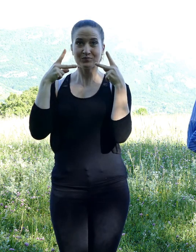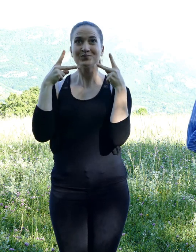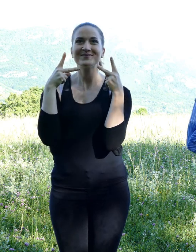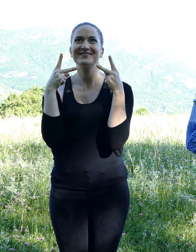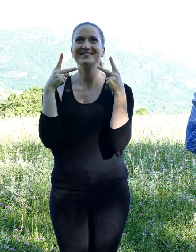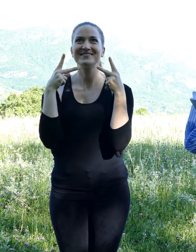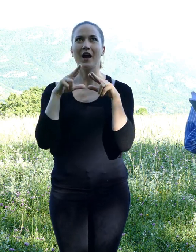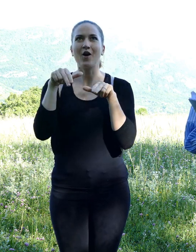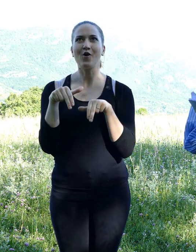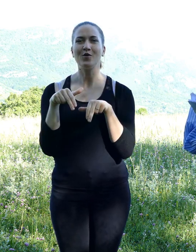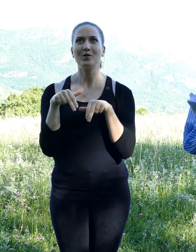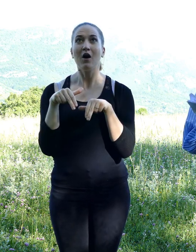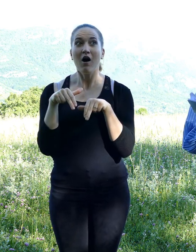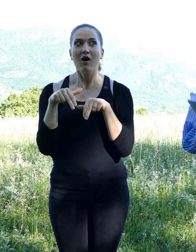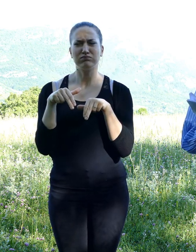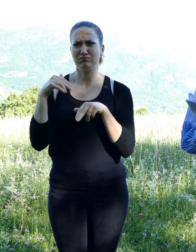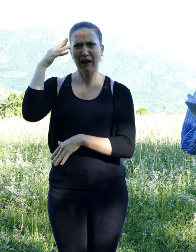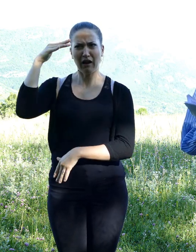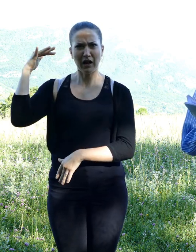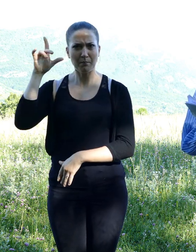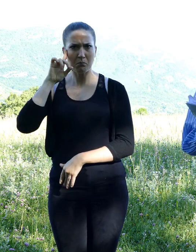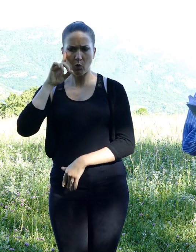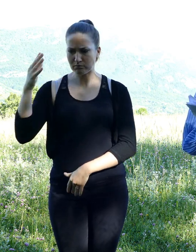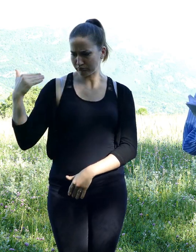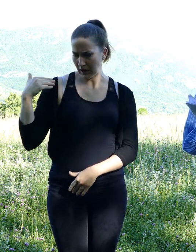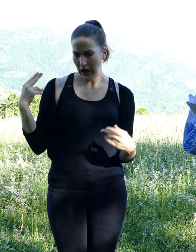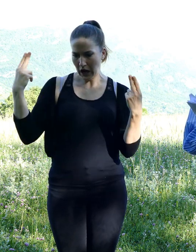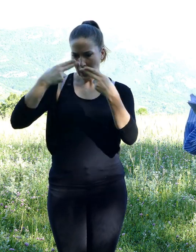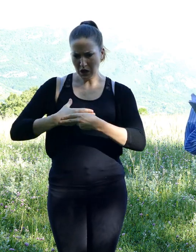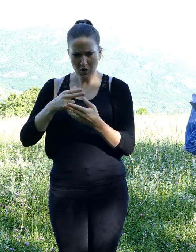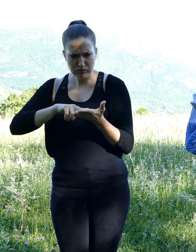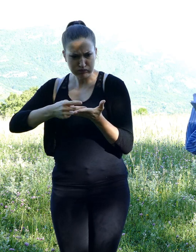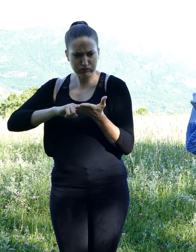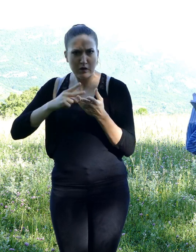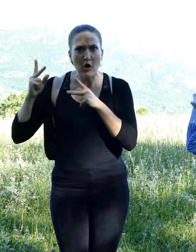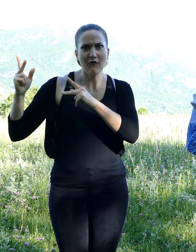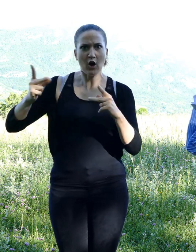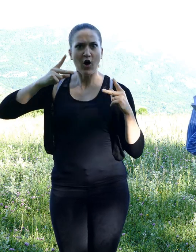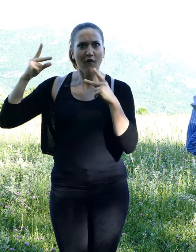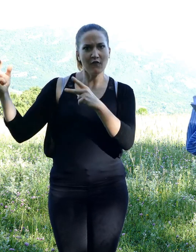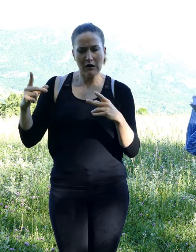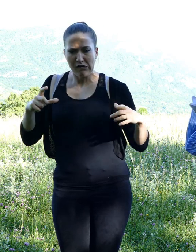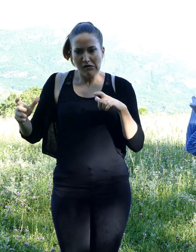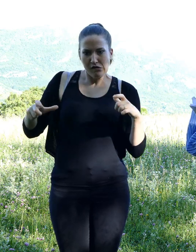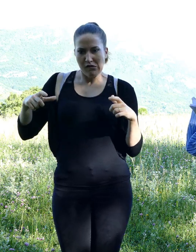His sleep had been agitated, due to a strong wind that had blown most of the night,